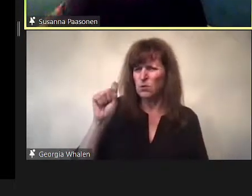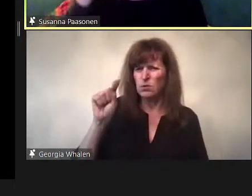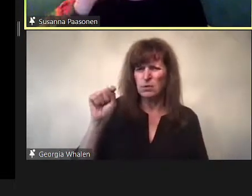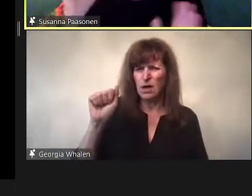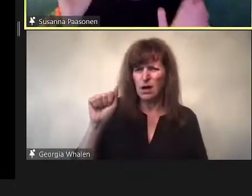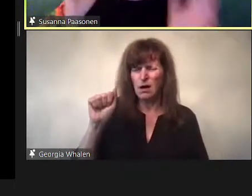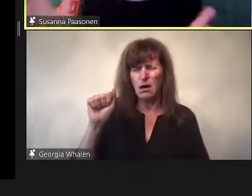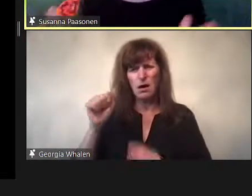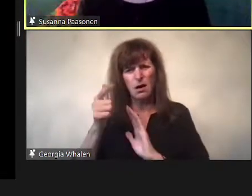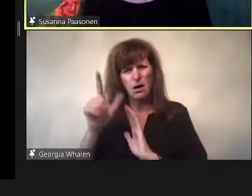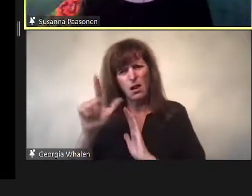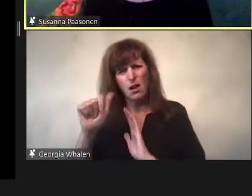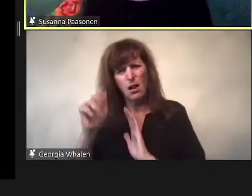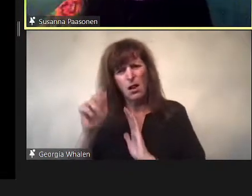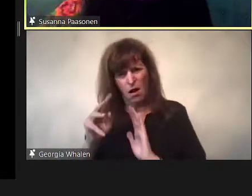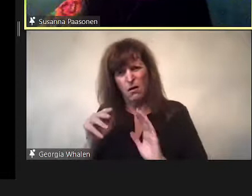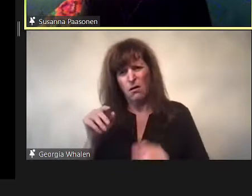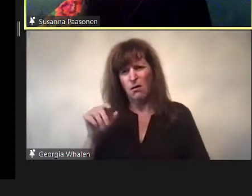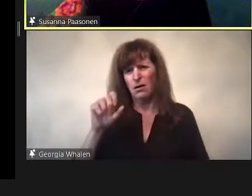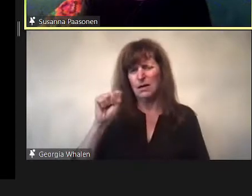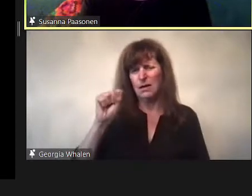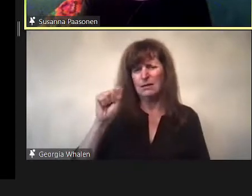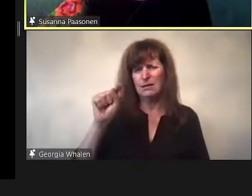The positive sexual rights have no place on the platform.